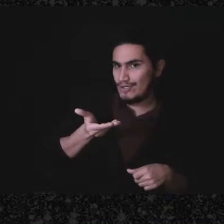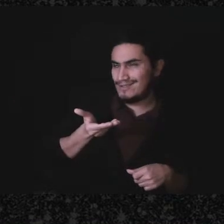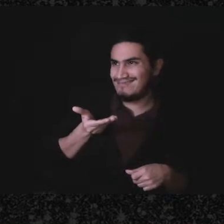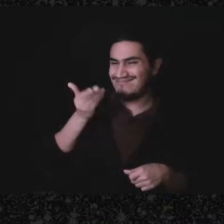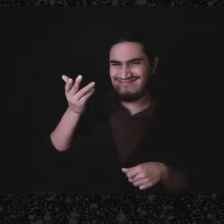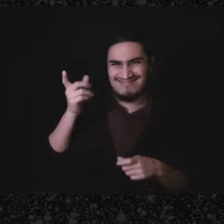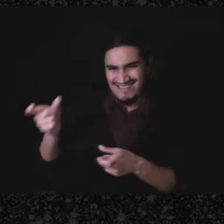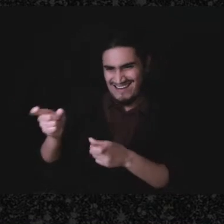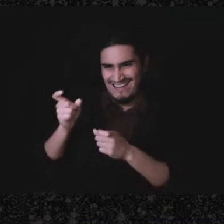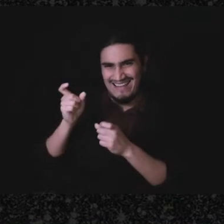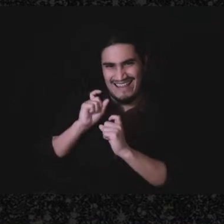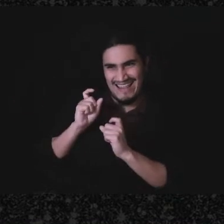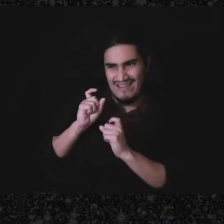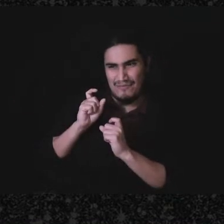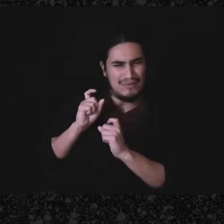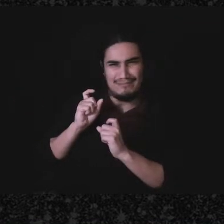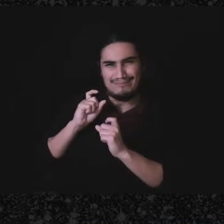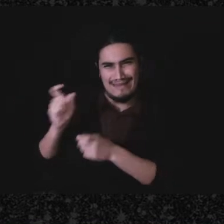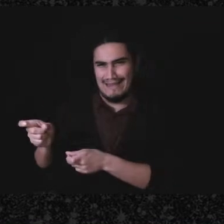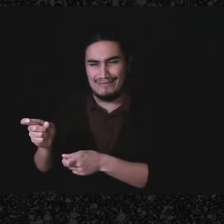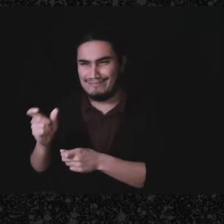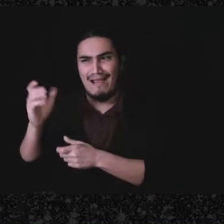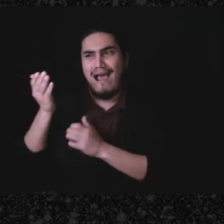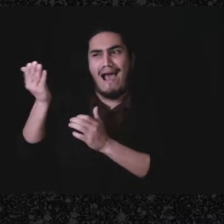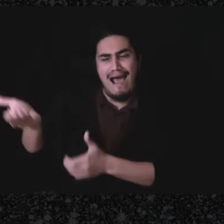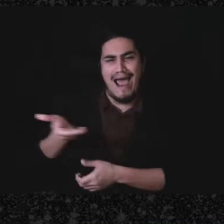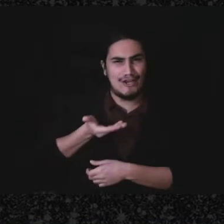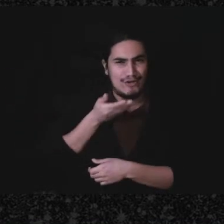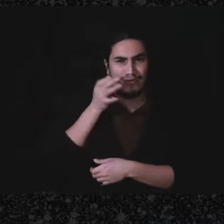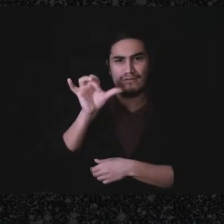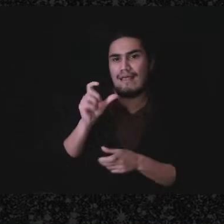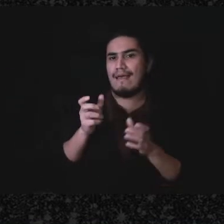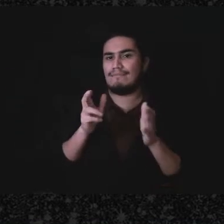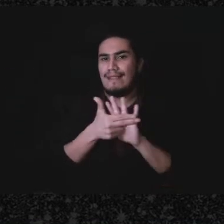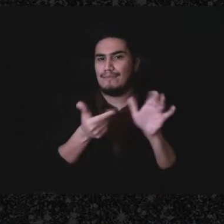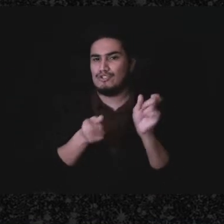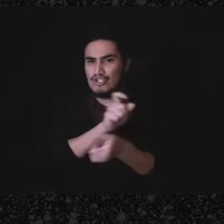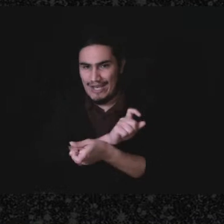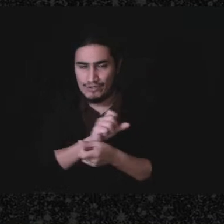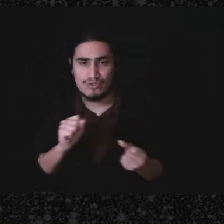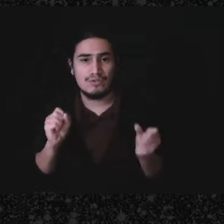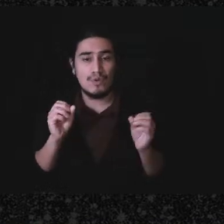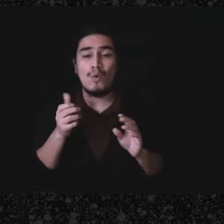and they would not consider that a gift. Again, every-every transaction is based